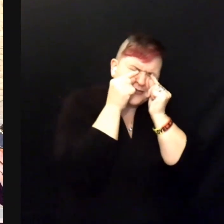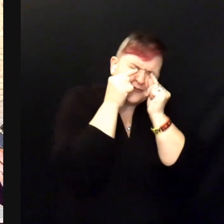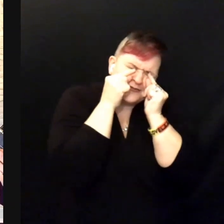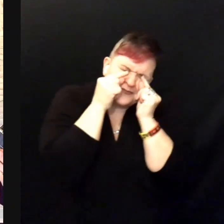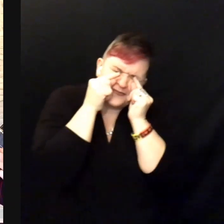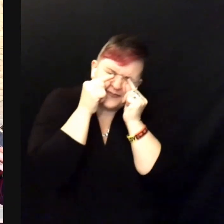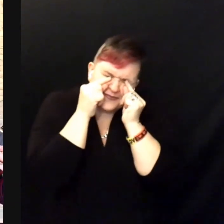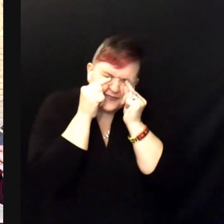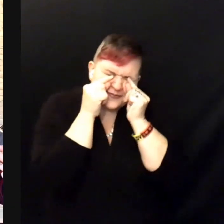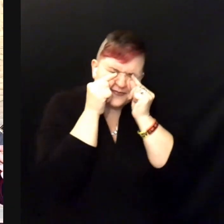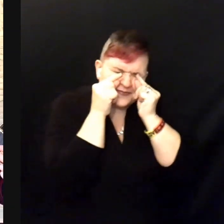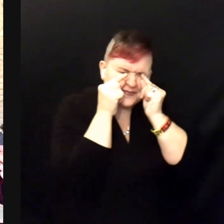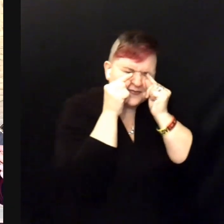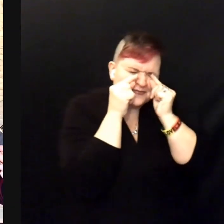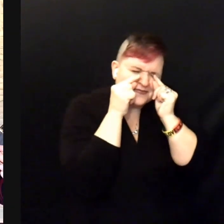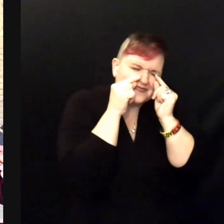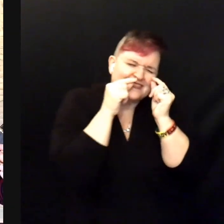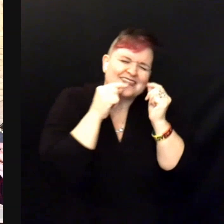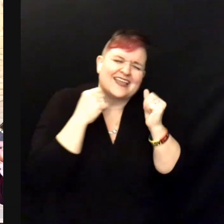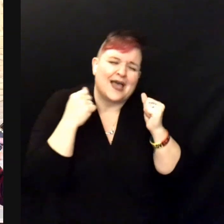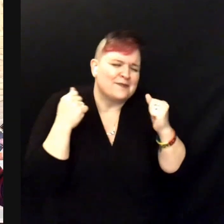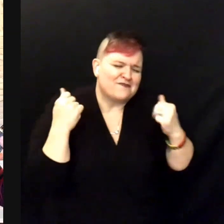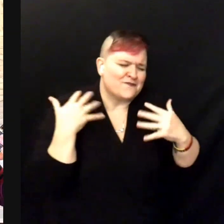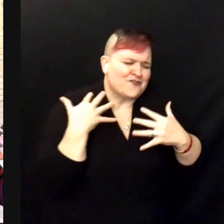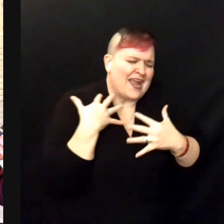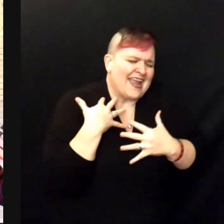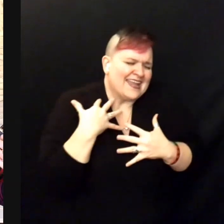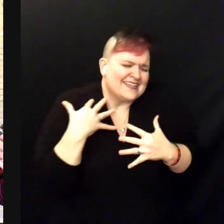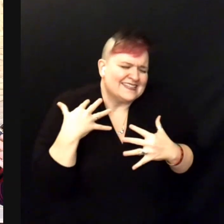Too afraid I’ll watch you go